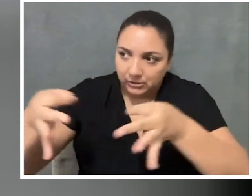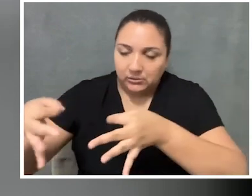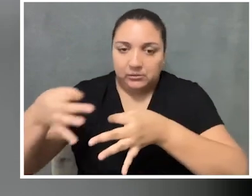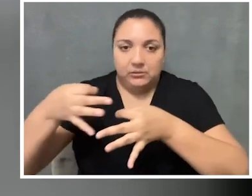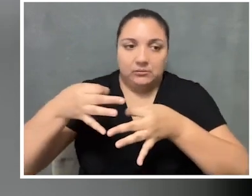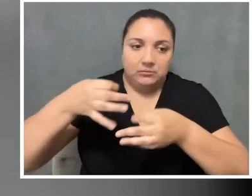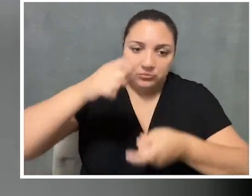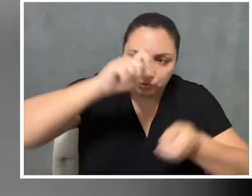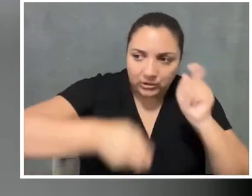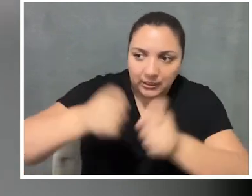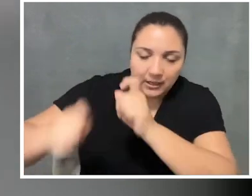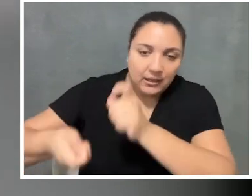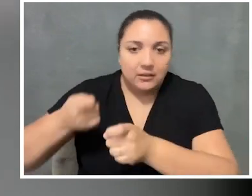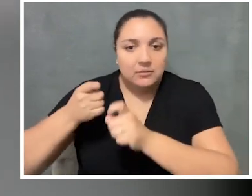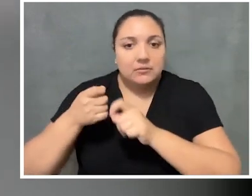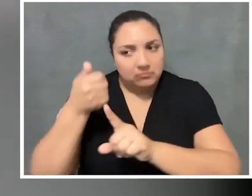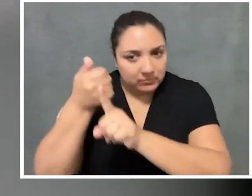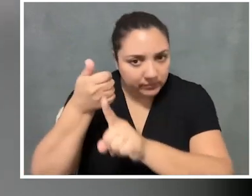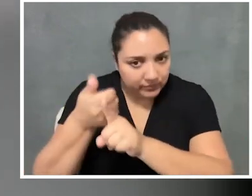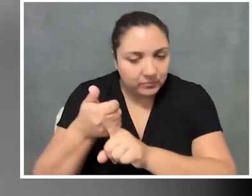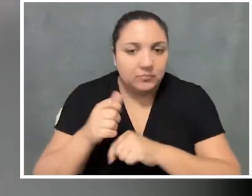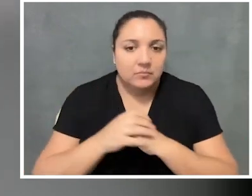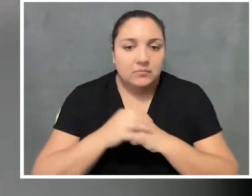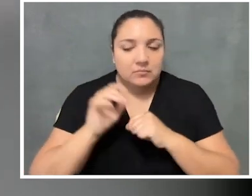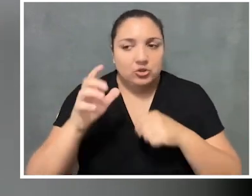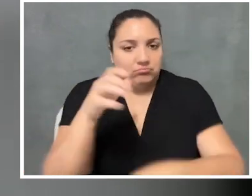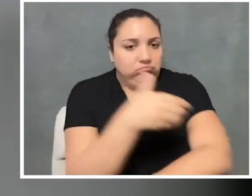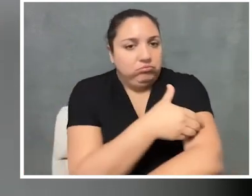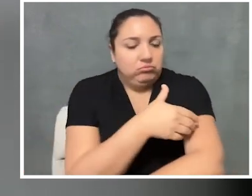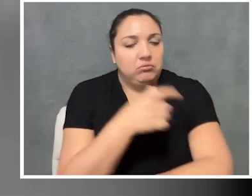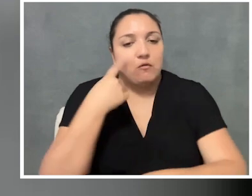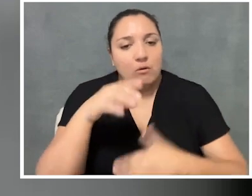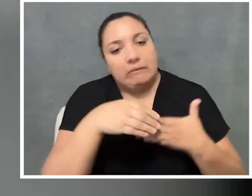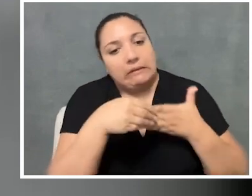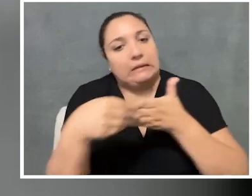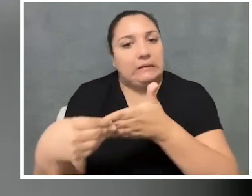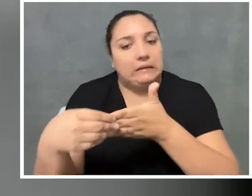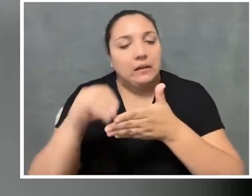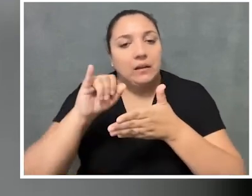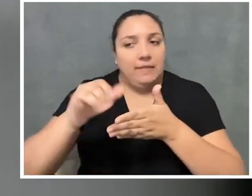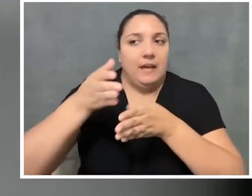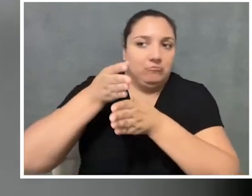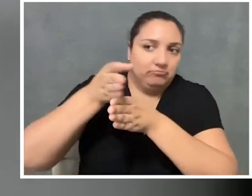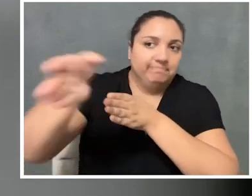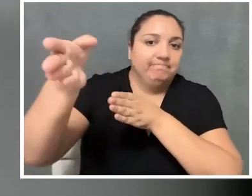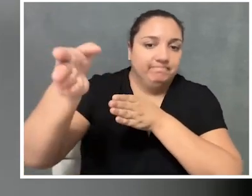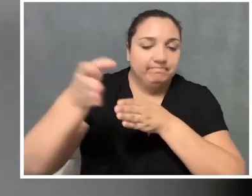and to have the power to, you know, to lead this sort of new direction that the field will be going in.